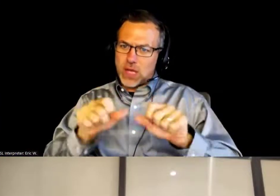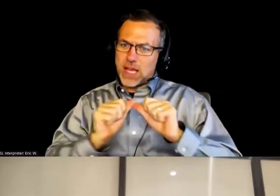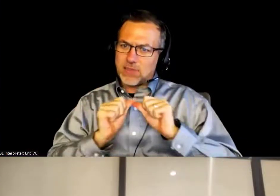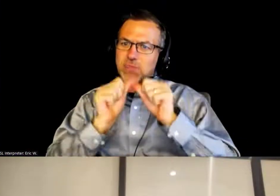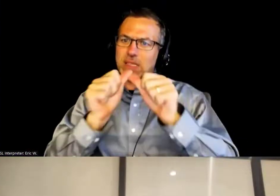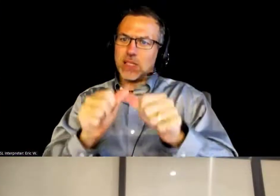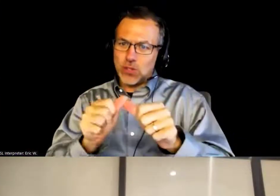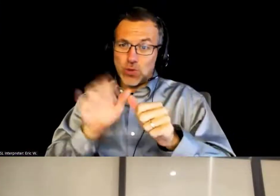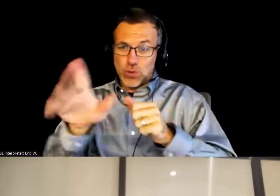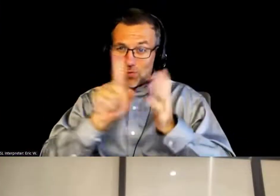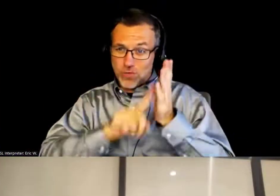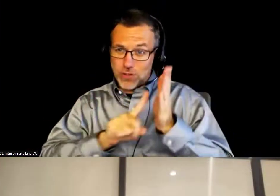I'm currently just .. .